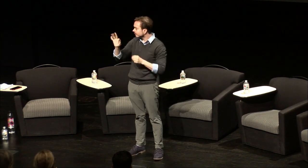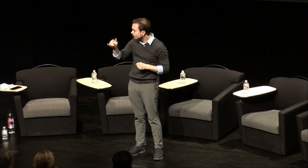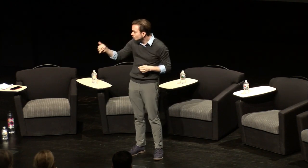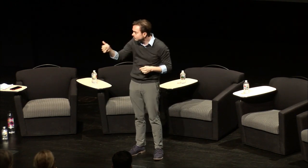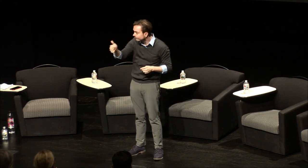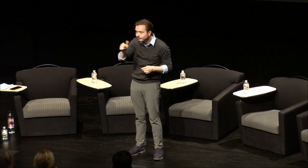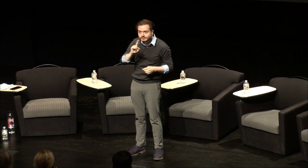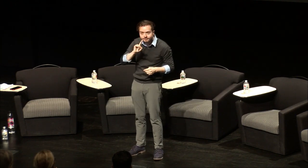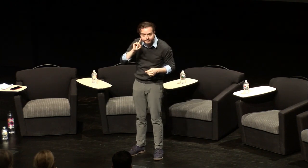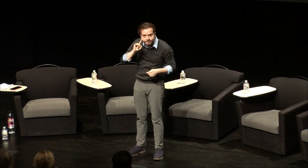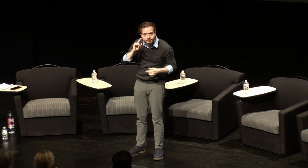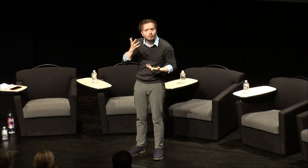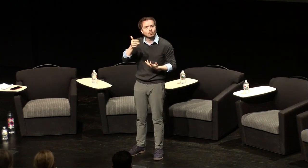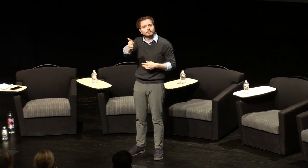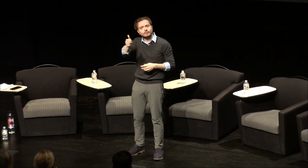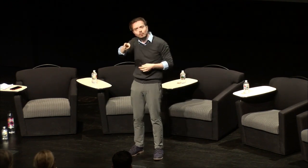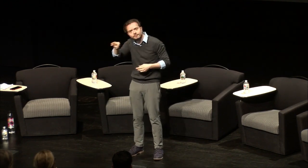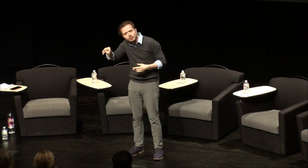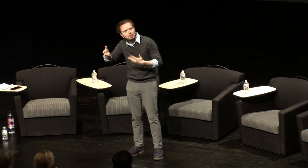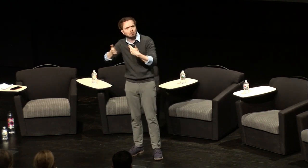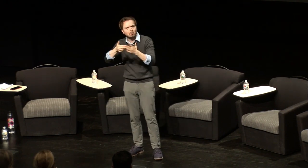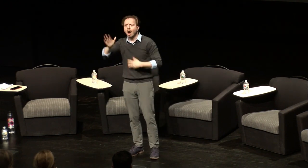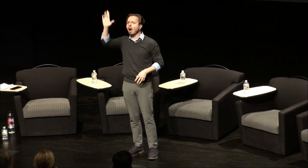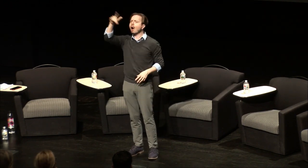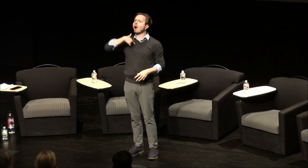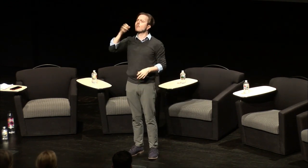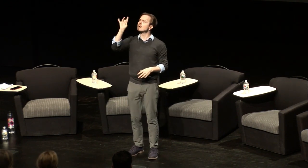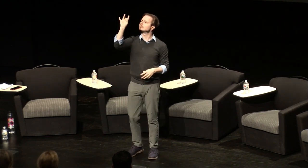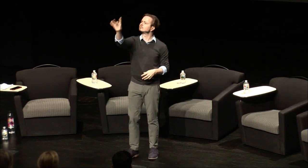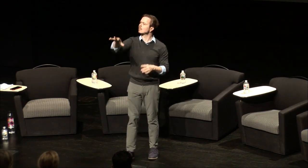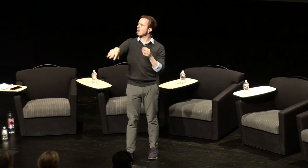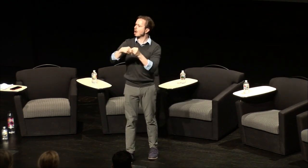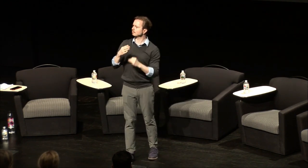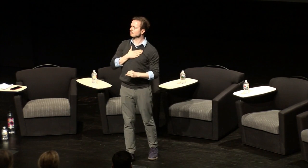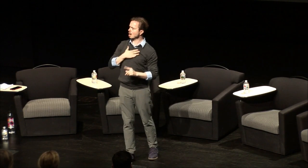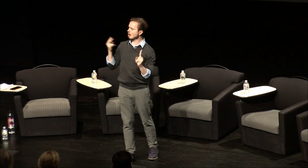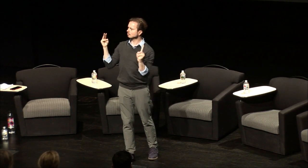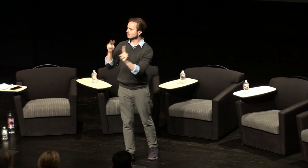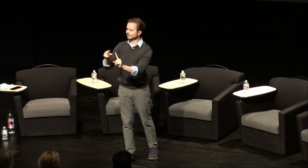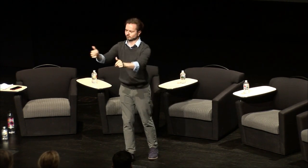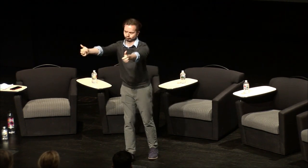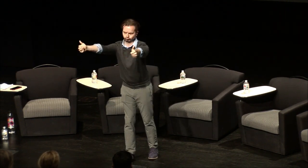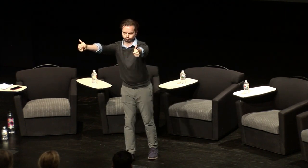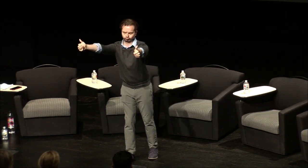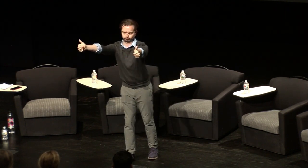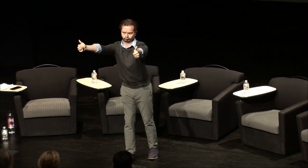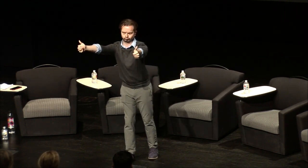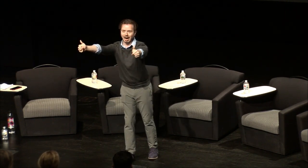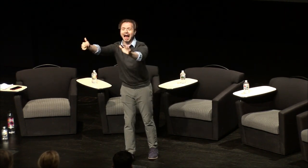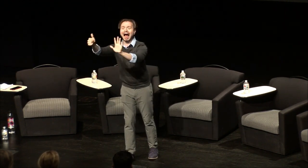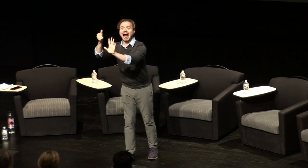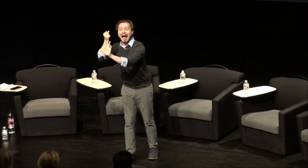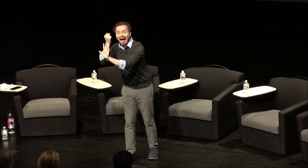just add a comment you know if you're deaf for example or hard-of-hearing or if you just wanna throw something out there give your perspective we'd love to